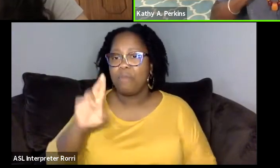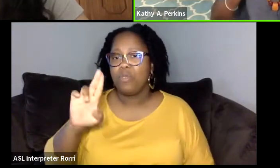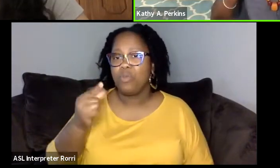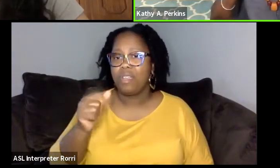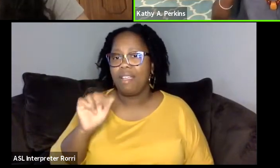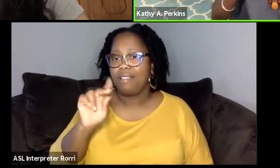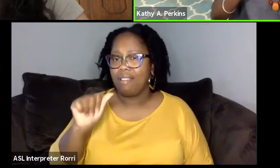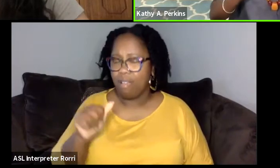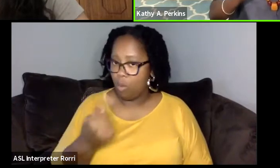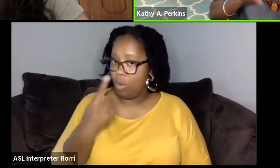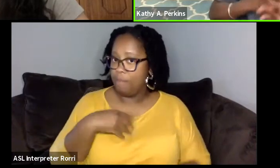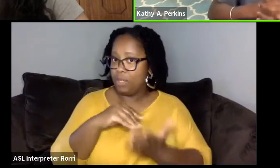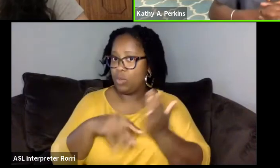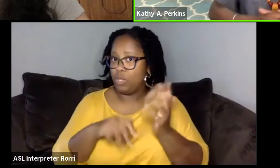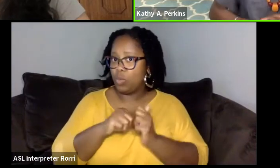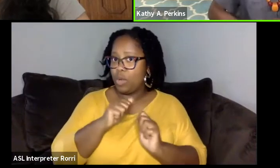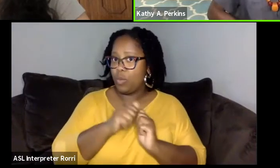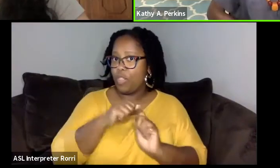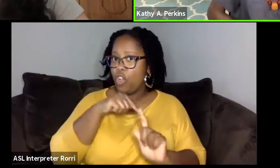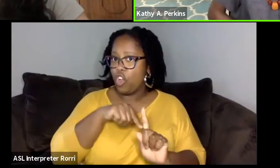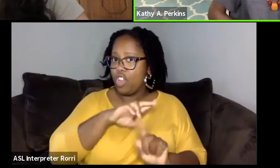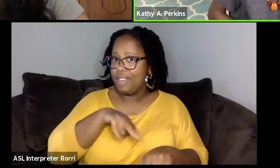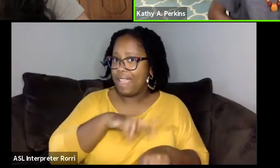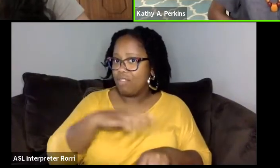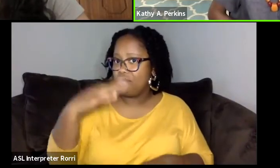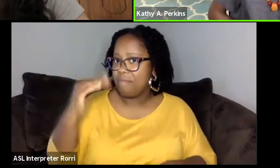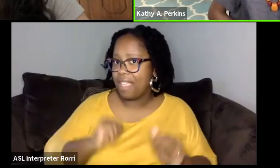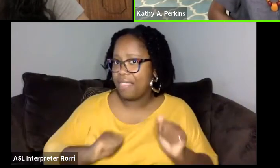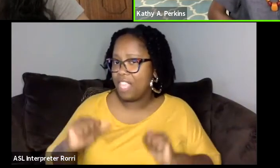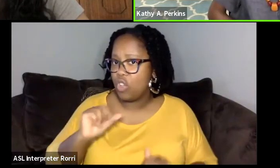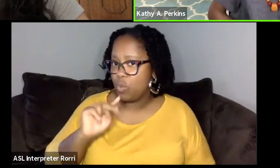and she said, "Oh my God, there's this amazing Ugandan playwright that you should meet."